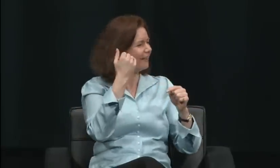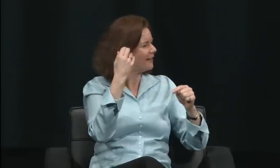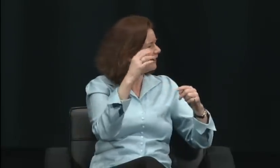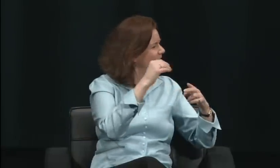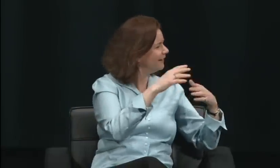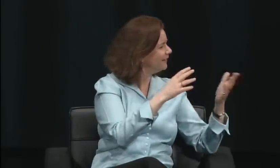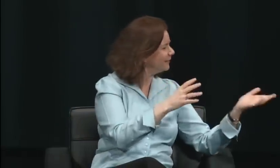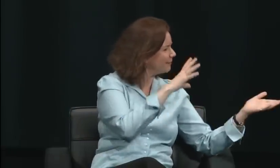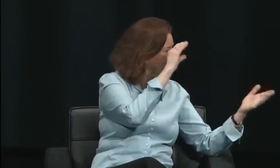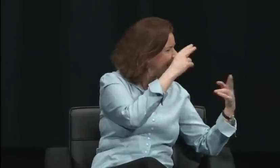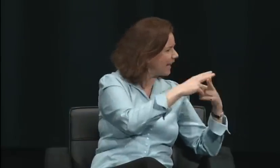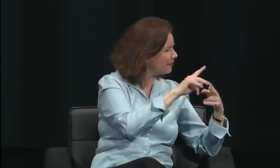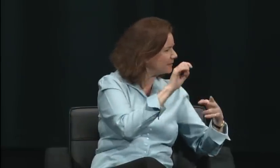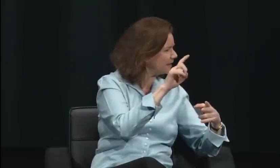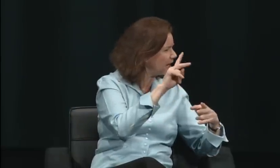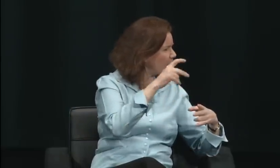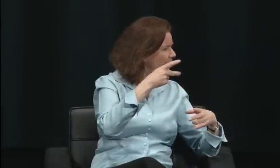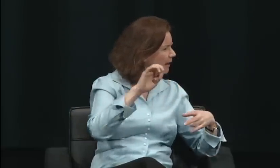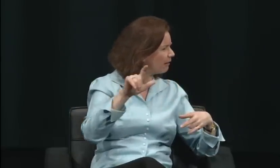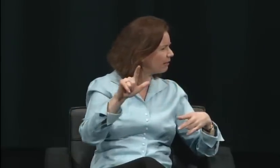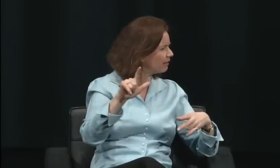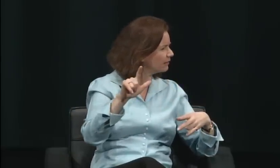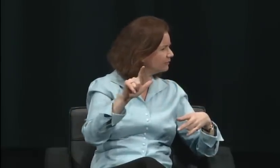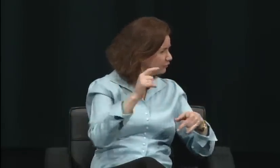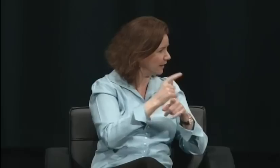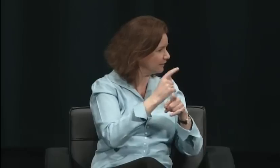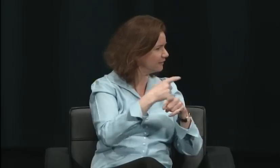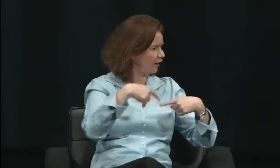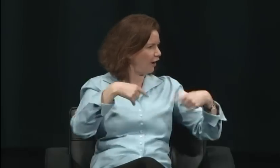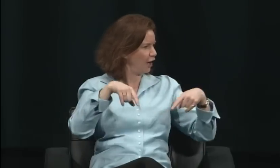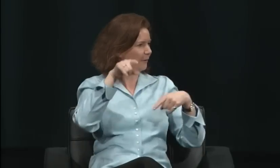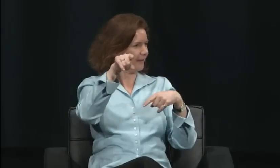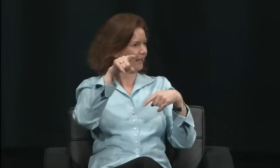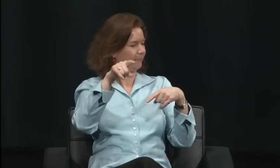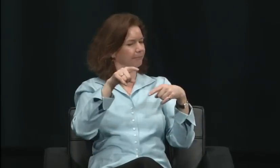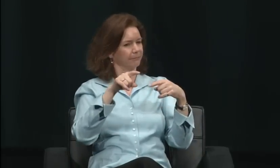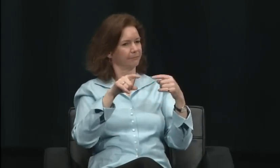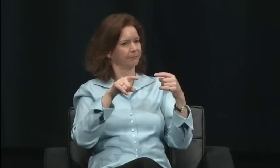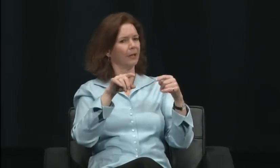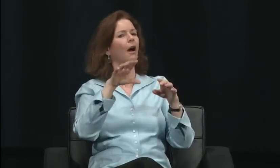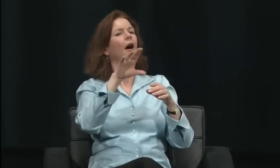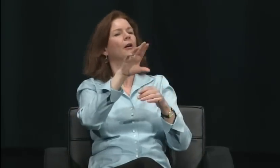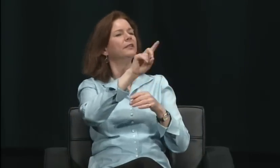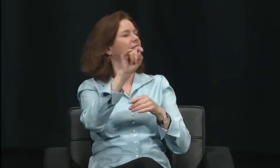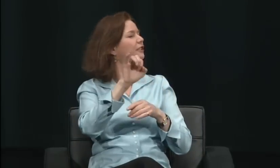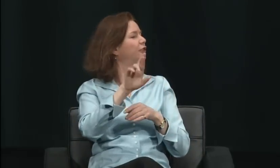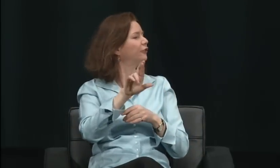There was a lot going on with DPN, and I was helping sort of behind the scenes.